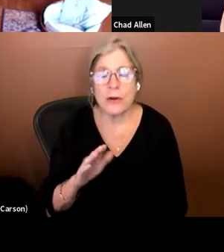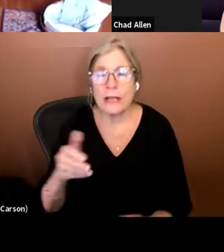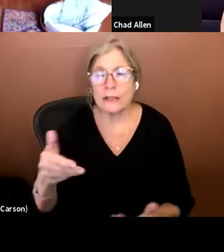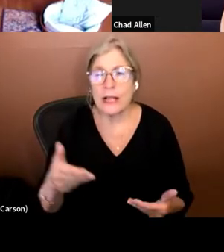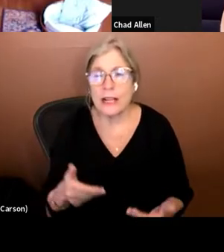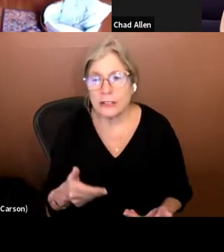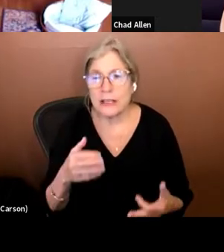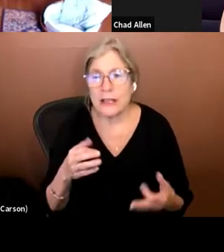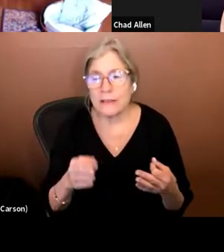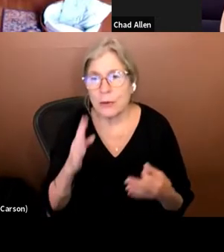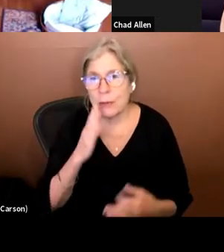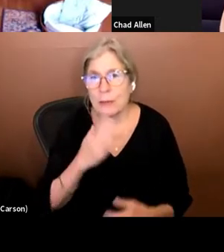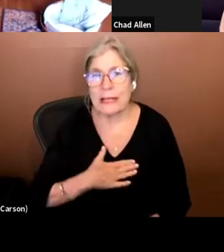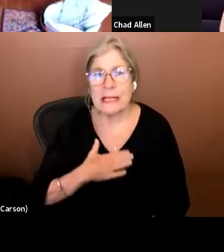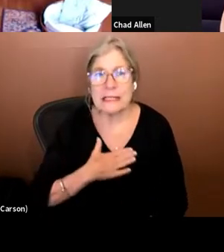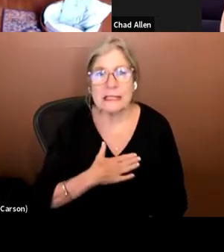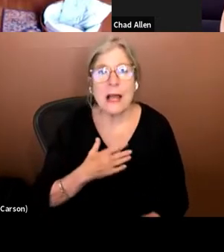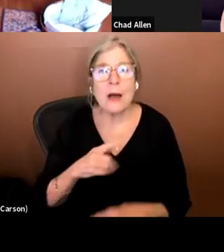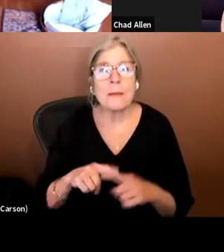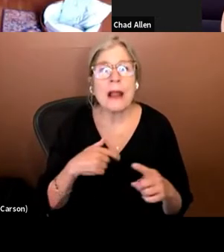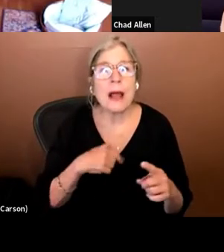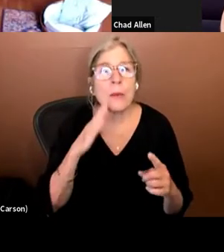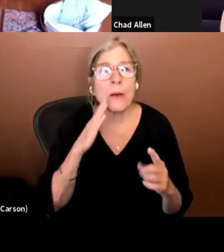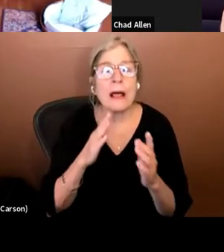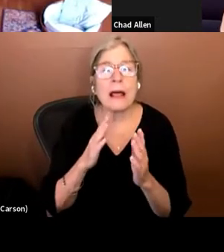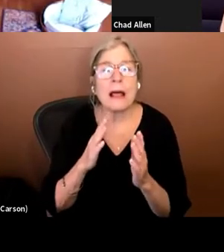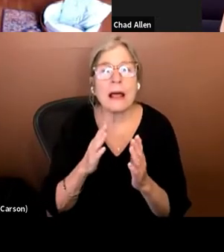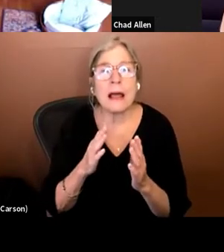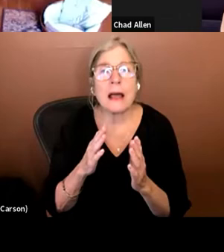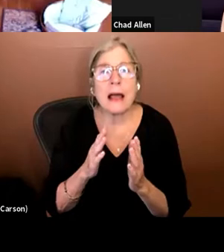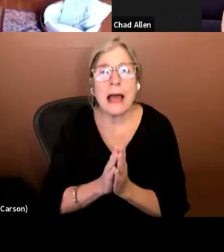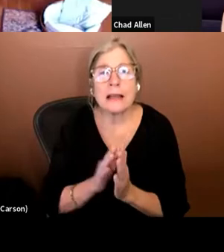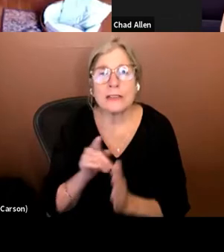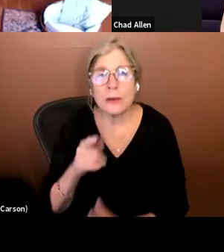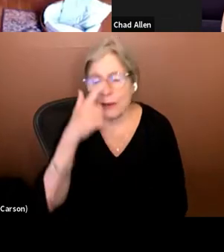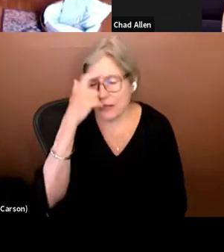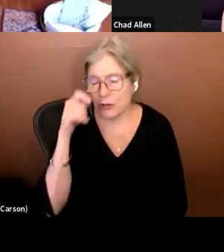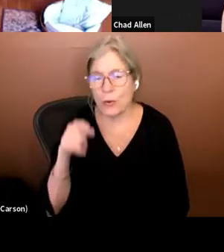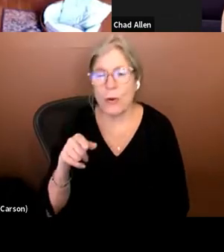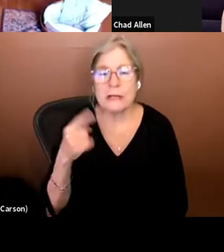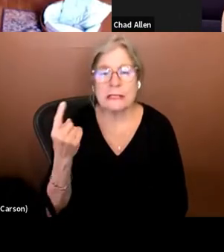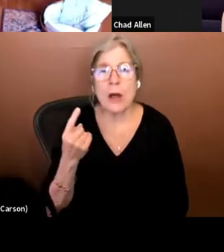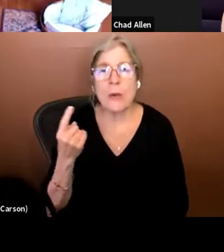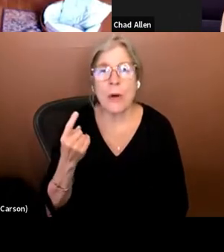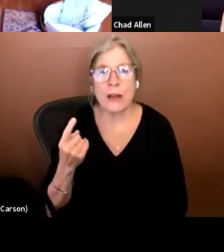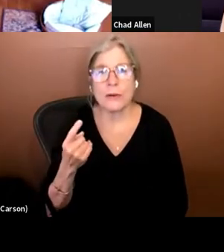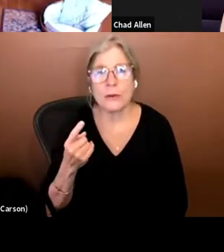you would, please. But I will ask you the question because you are someone who has been producing audio